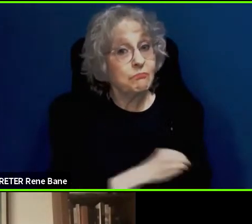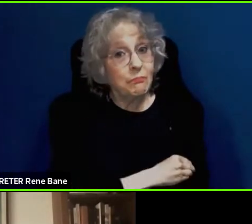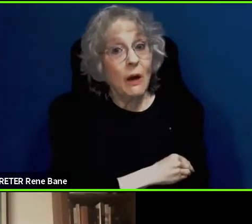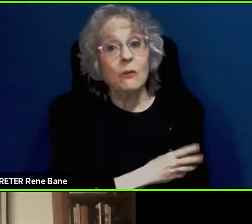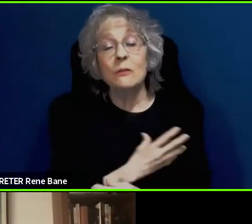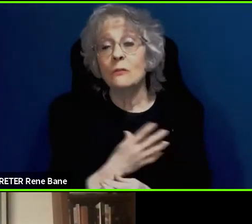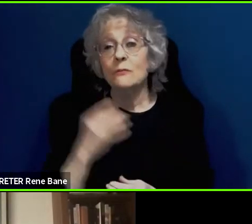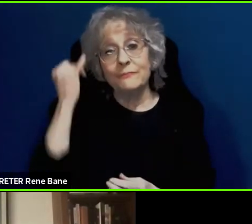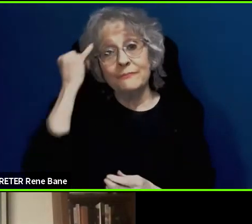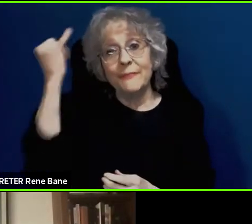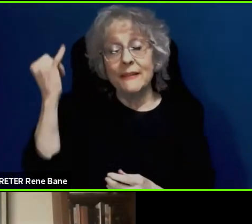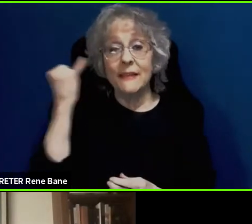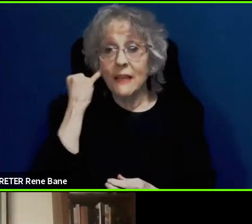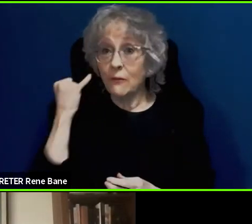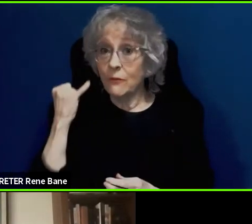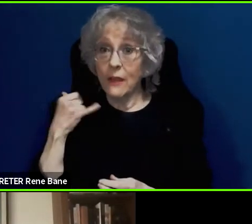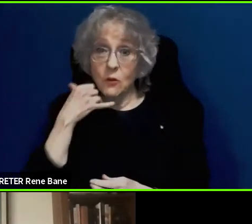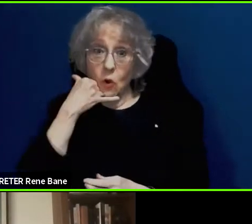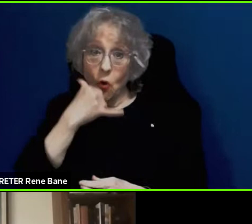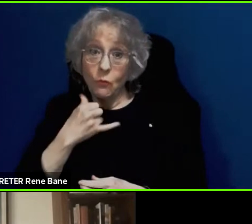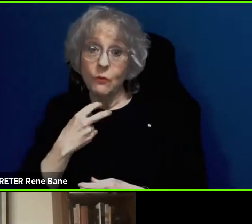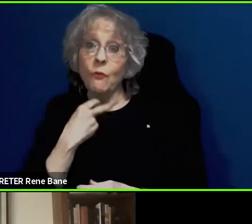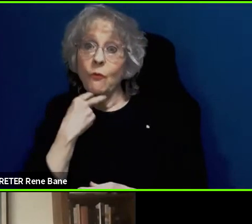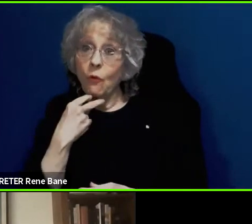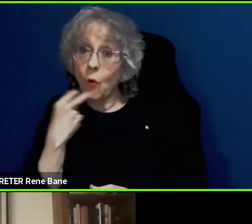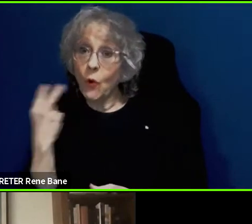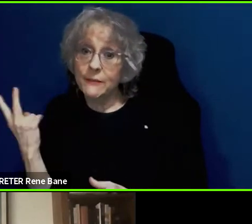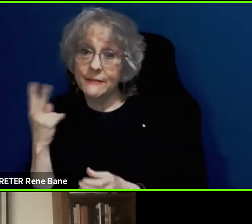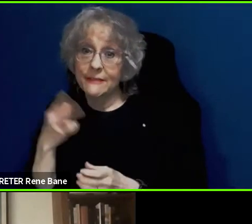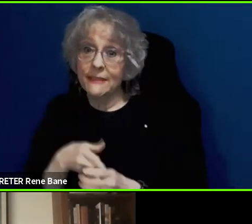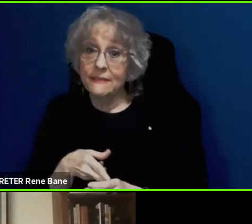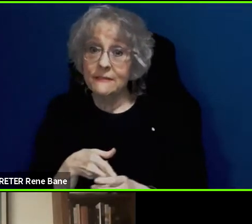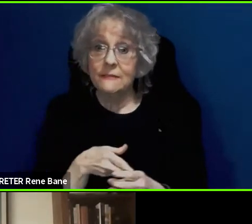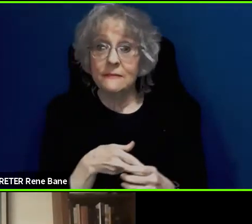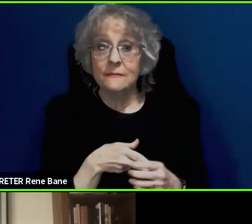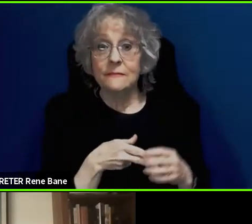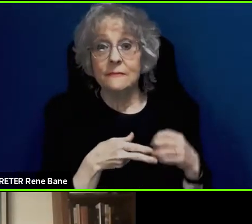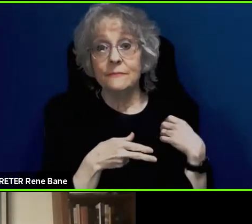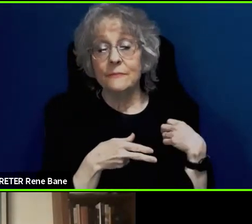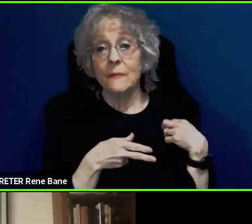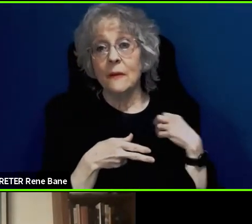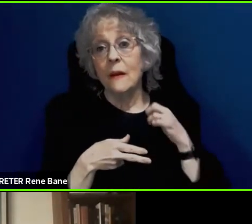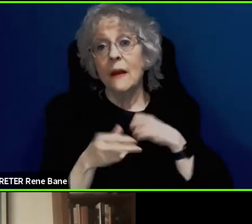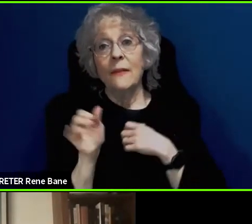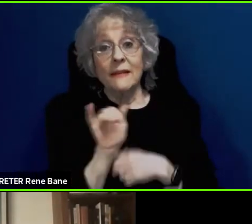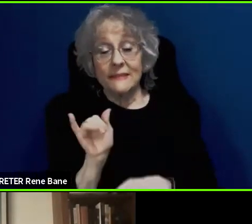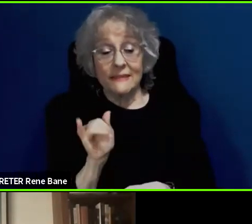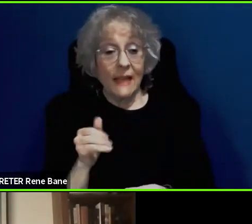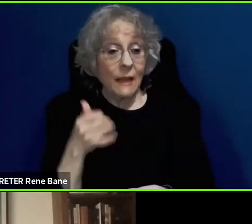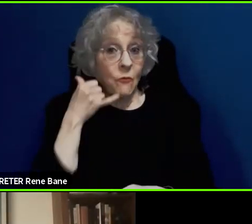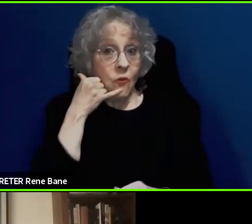made an arrangement by voice, when they get in, that same phone, what if the audio came